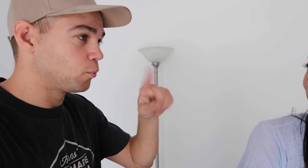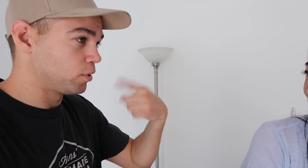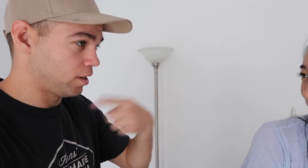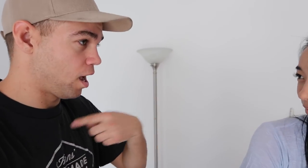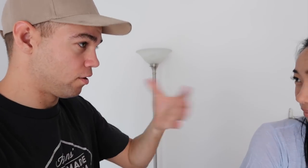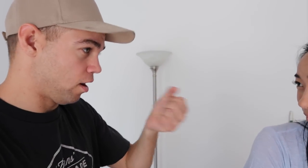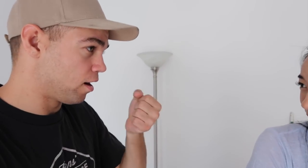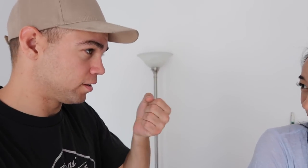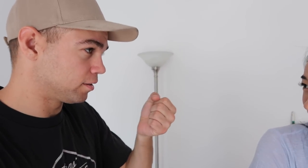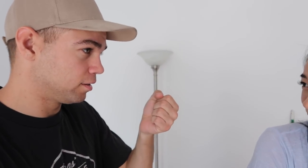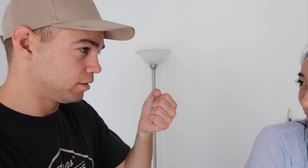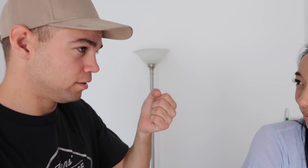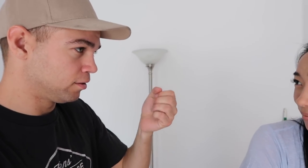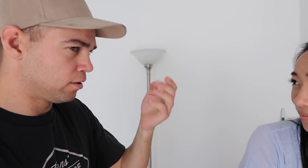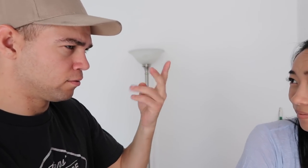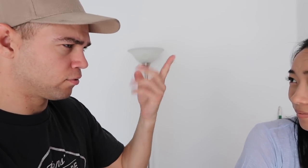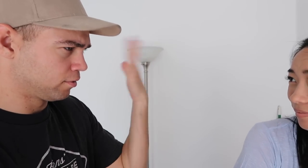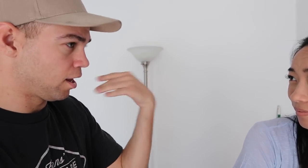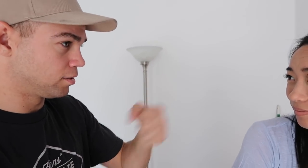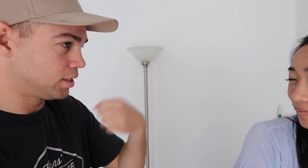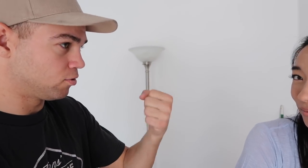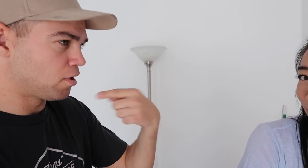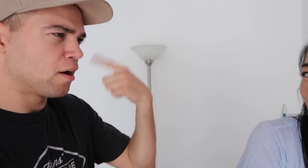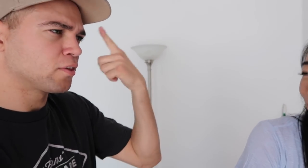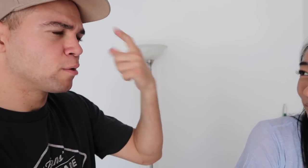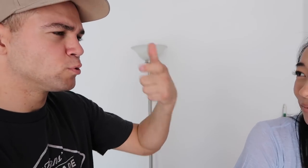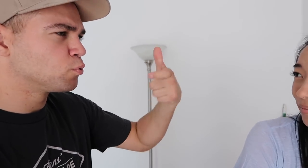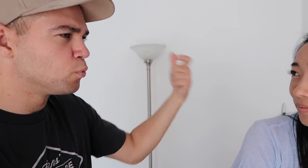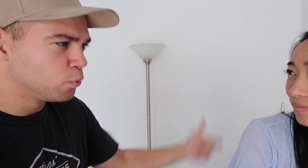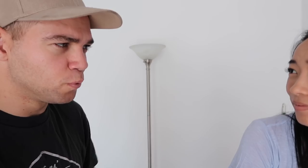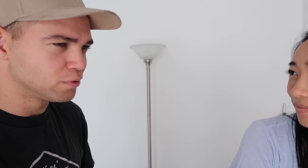R: when I got the queen bed a few years ago, I thought it was HUGE